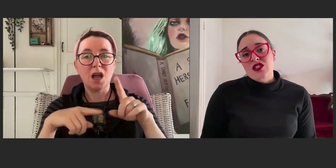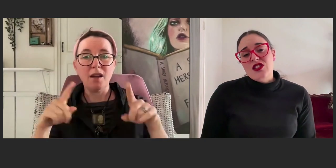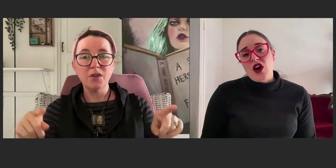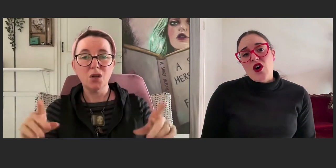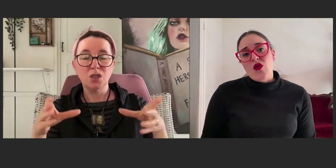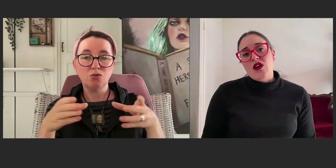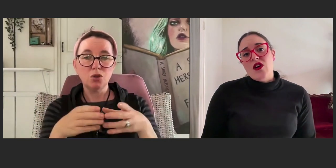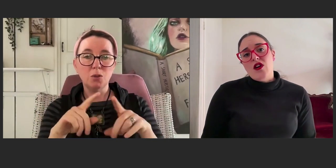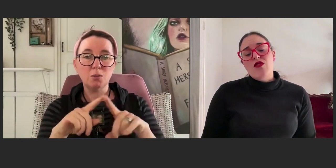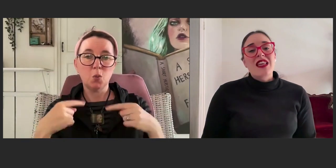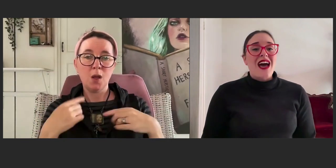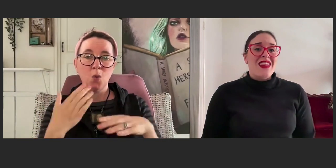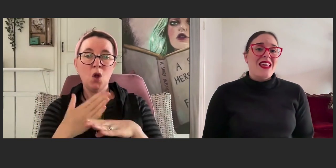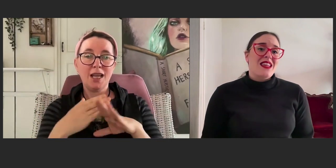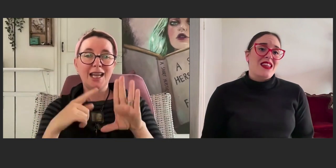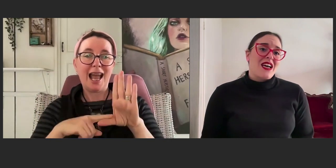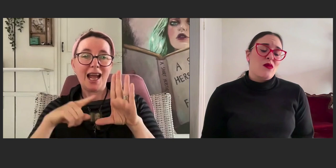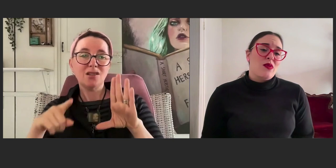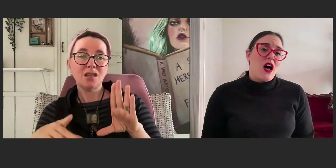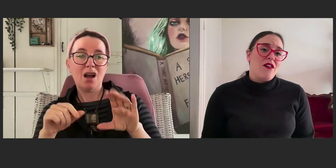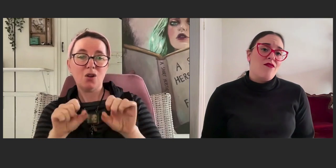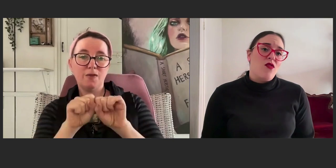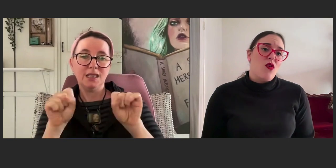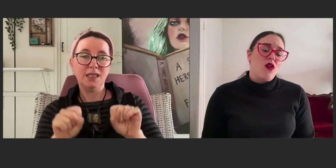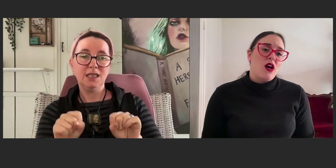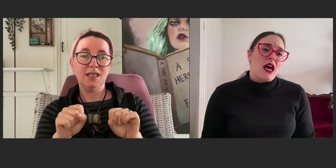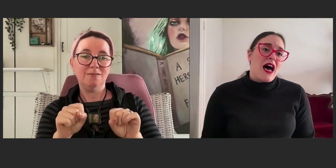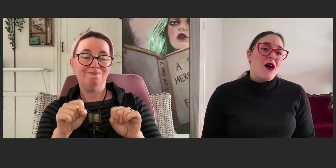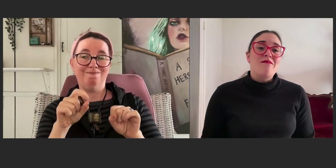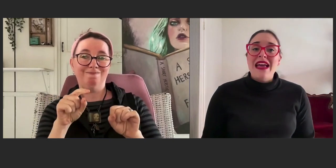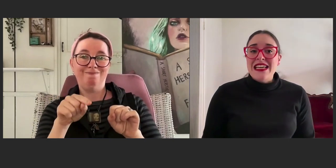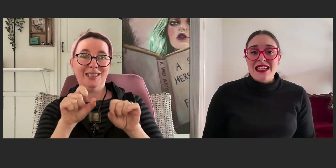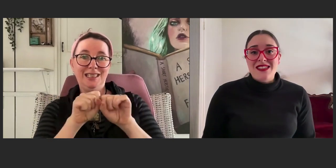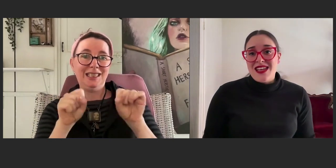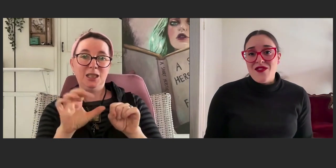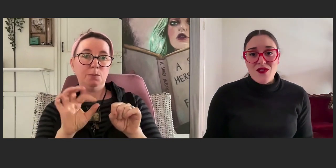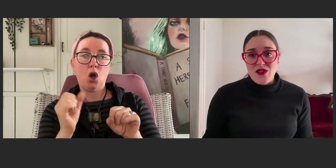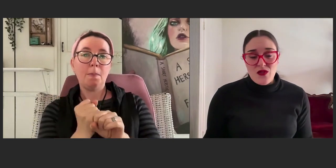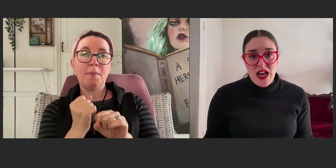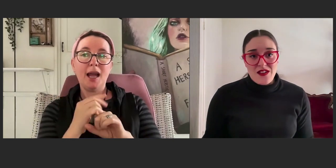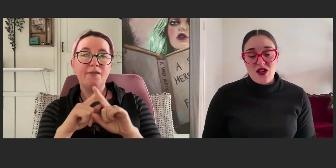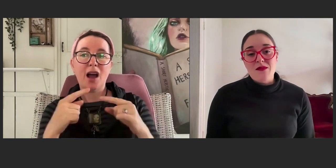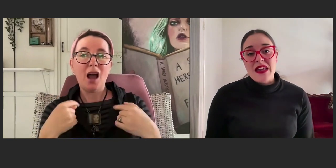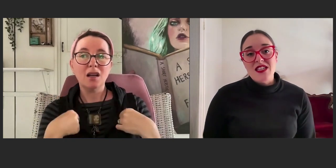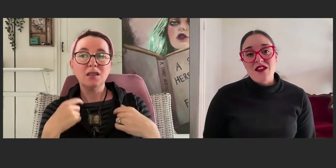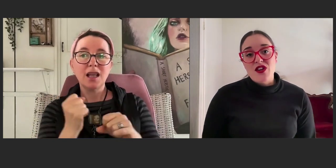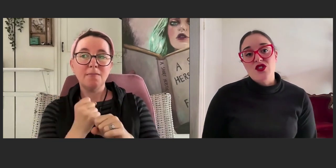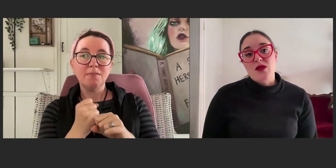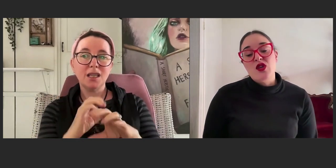So, really I think that that can apply for many deaf, sorry, many diverse groups